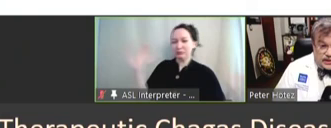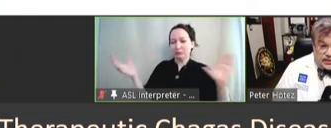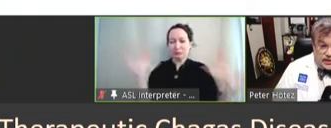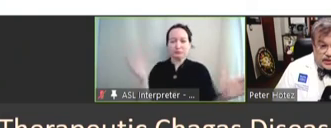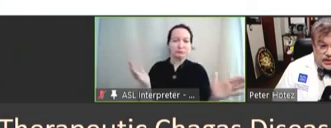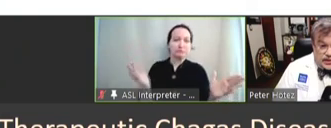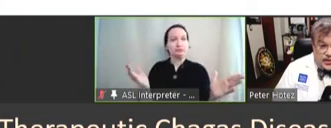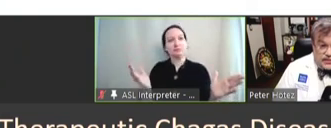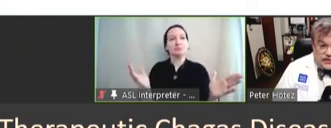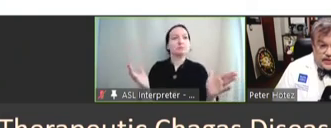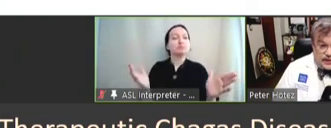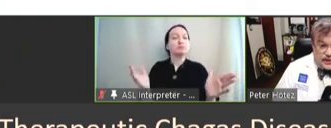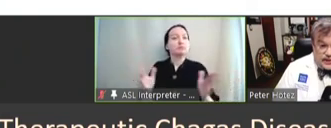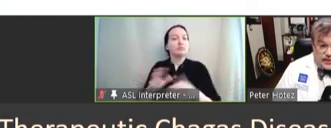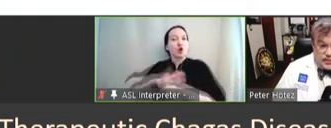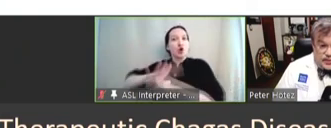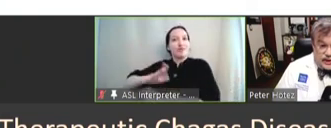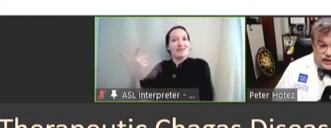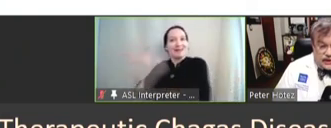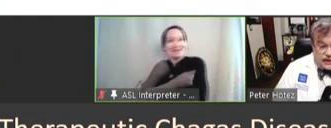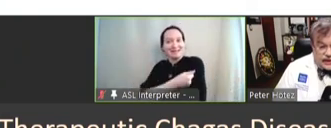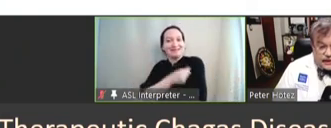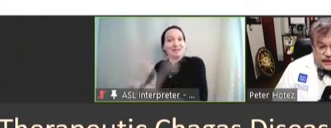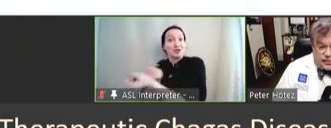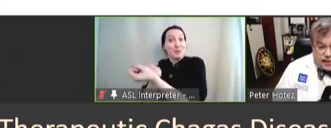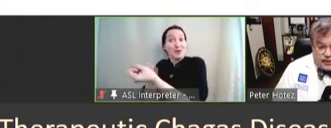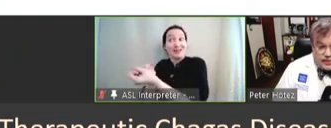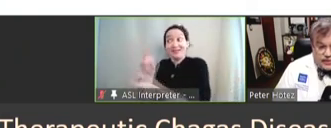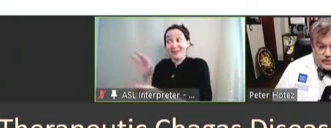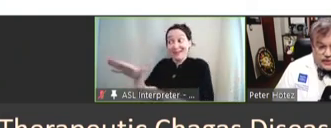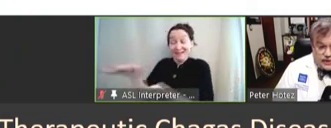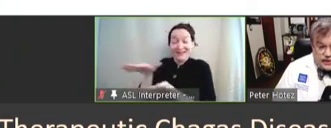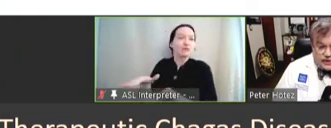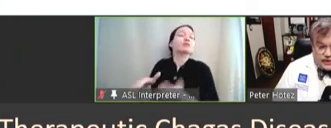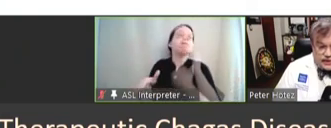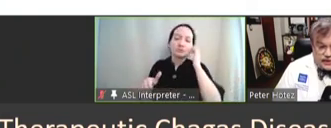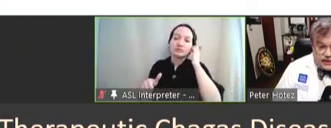some of the COVID vaccine support. And the problem is with these conditions -- they